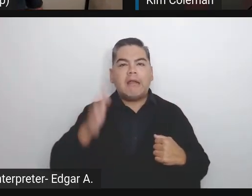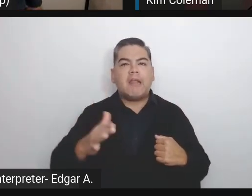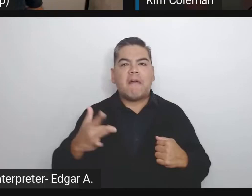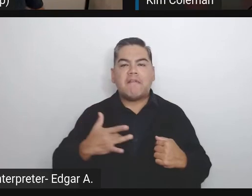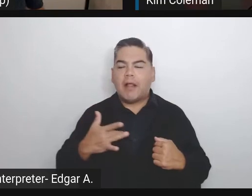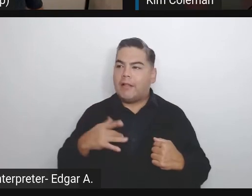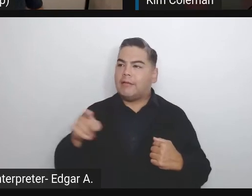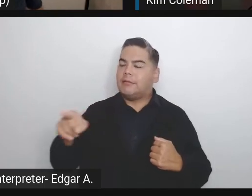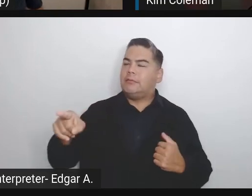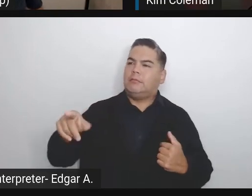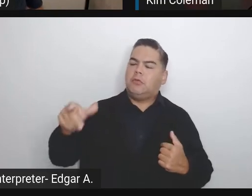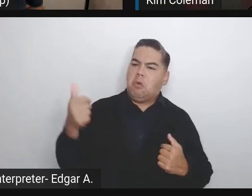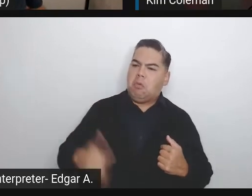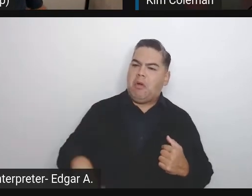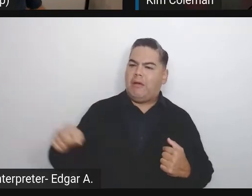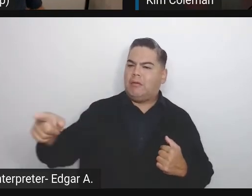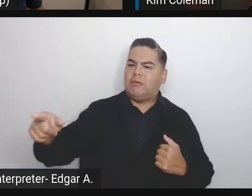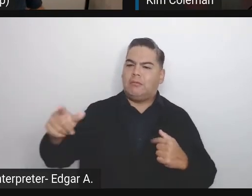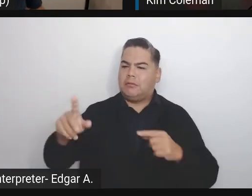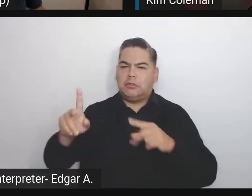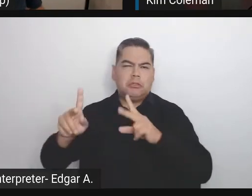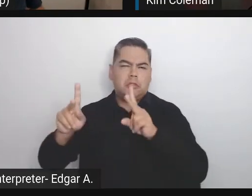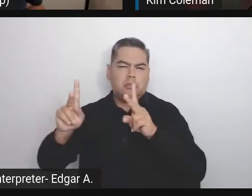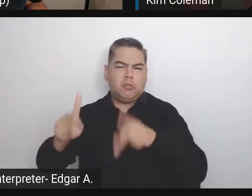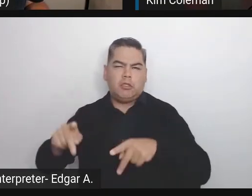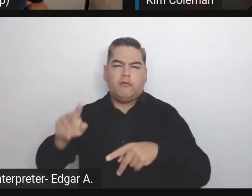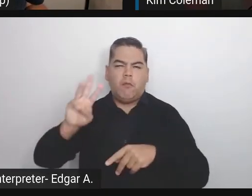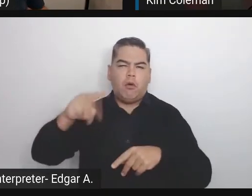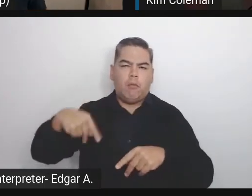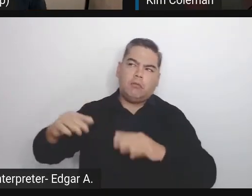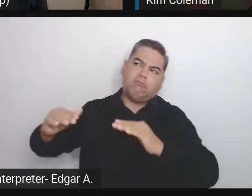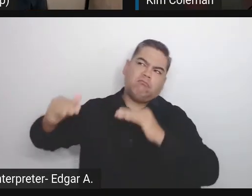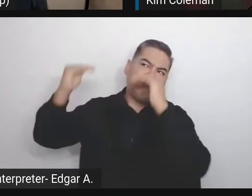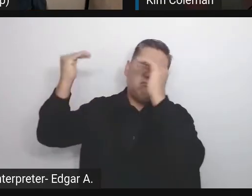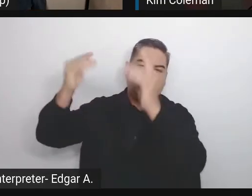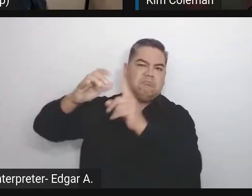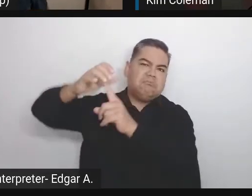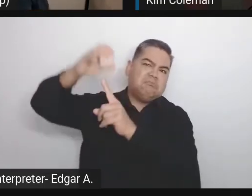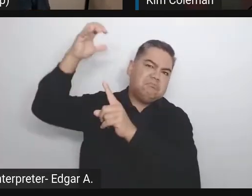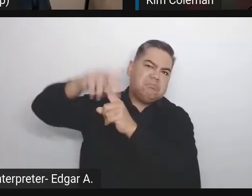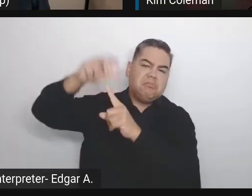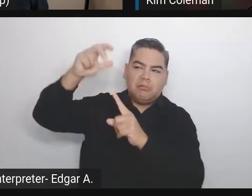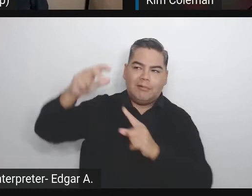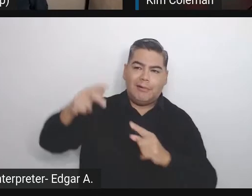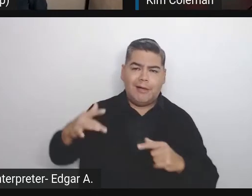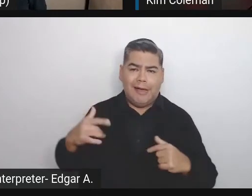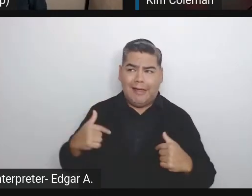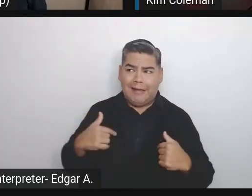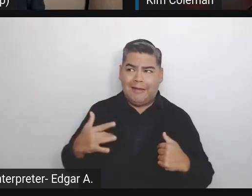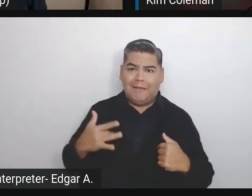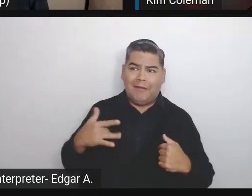I just felt that I just talking to a friend that I met for the first time.